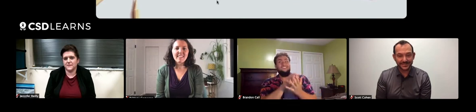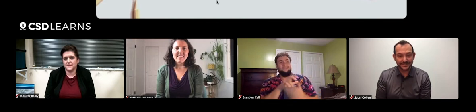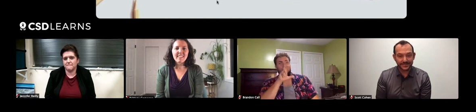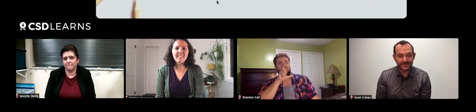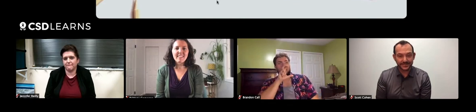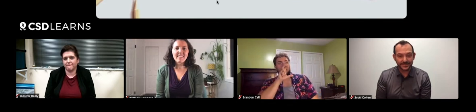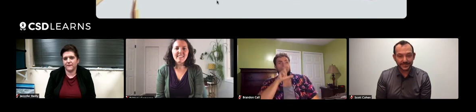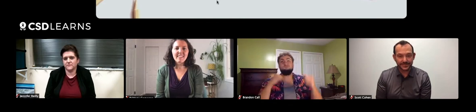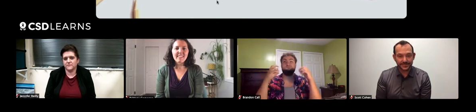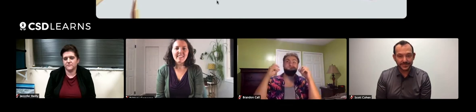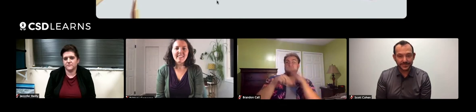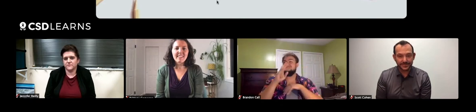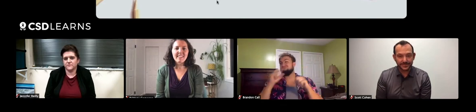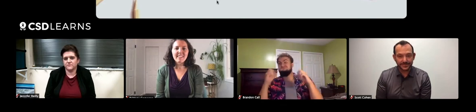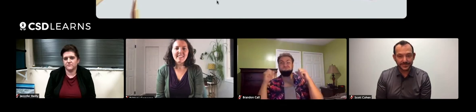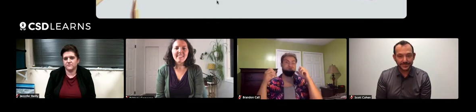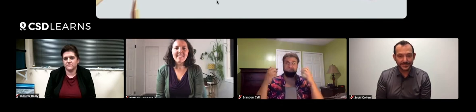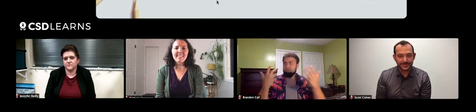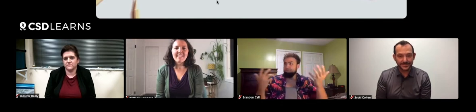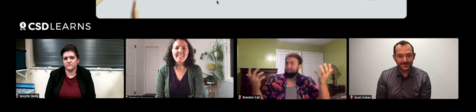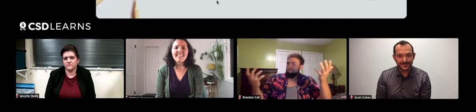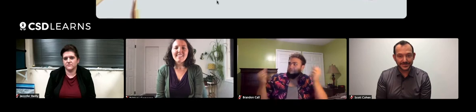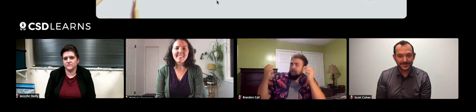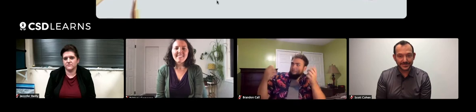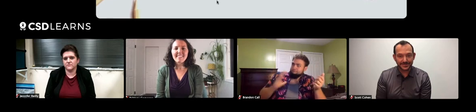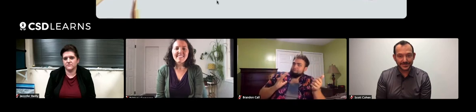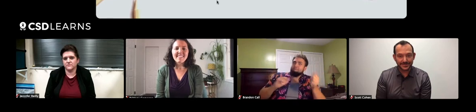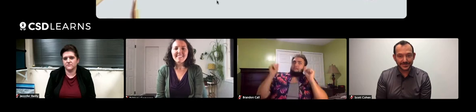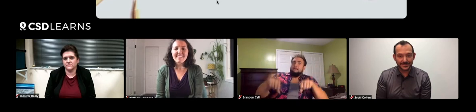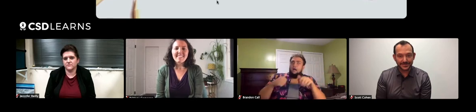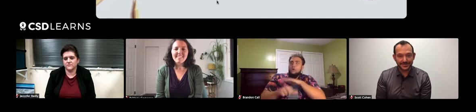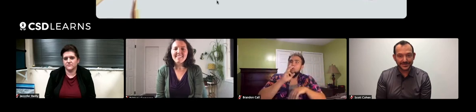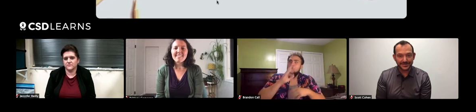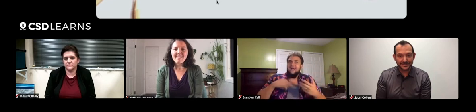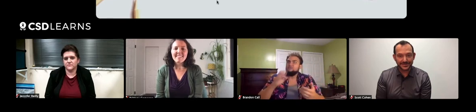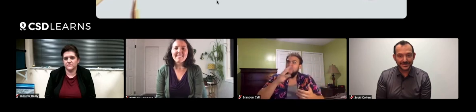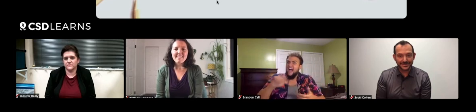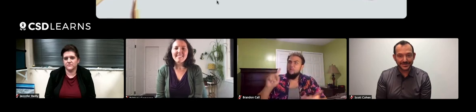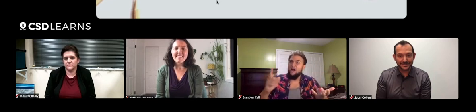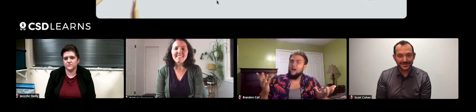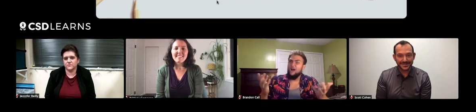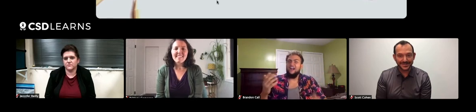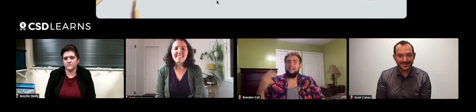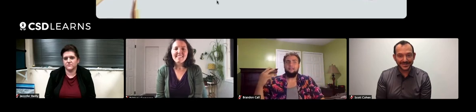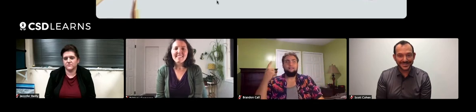When I told the gentleman about it, his jaw dropped and he said, you wanna sign underwater? I said, I sure can. I can sign anywhere.